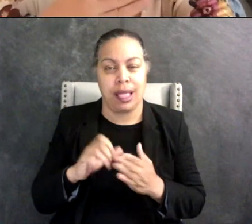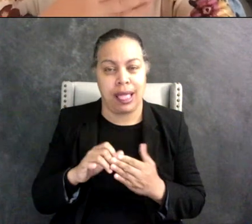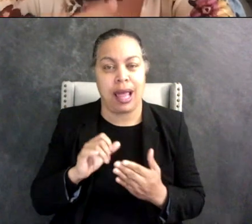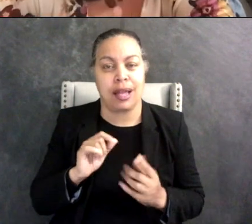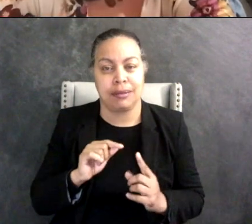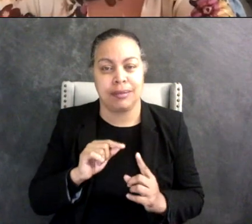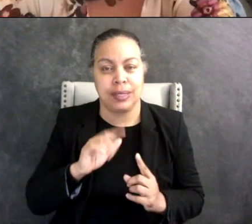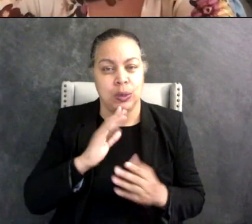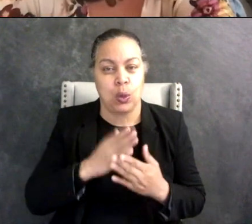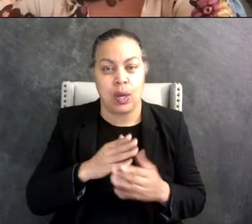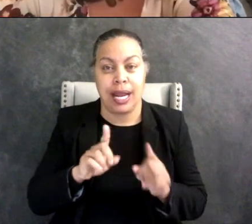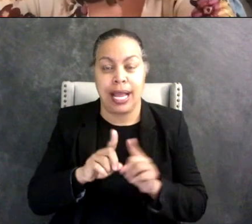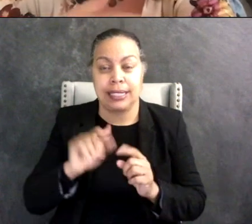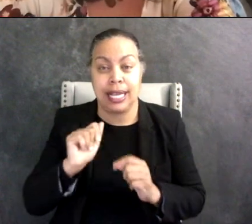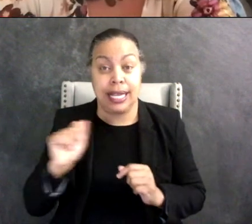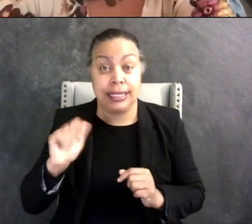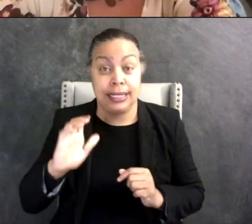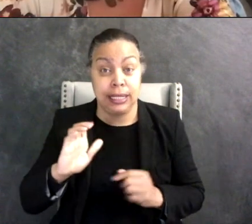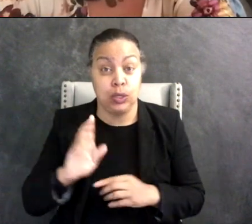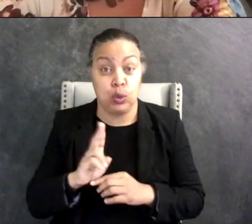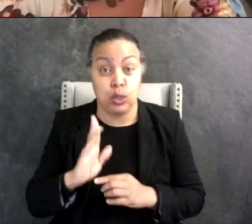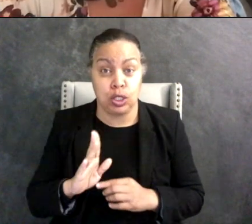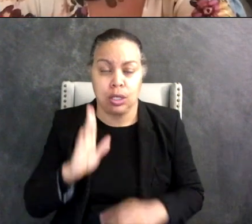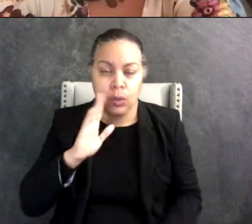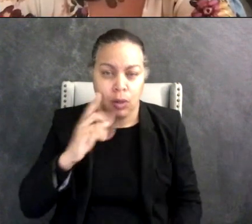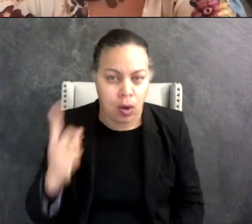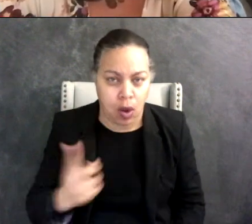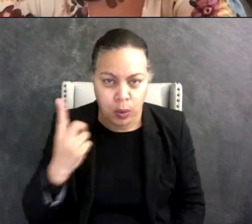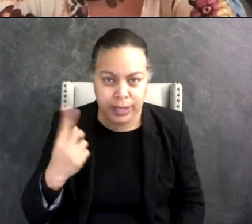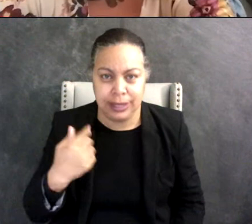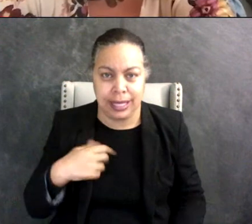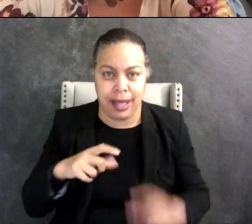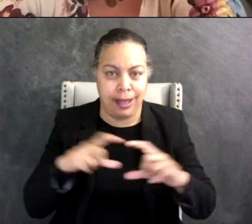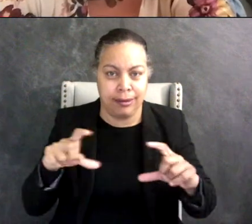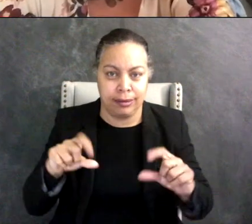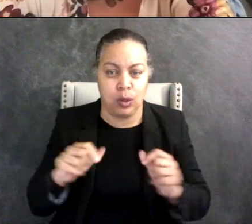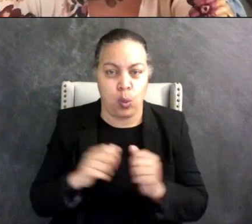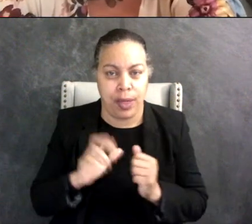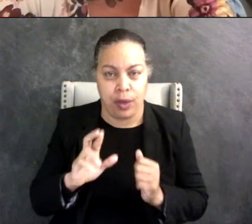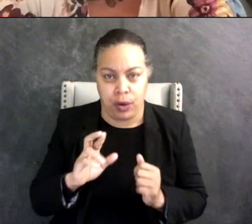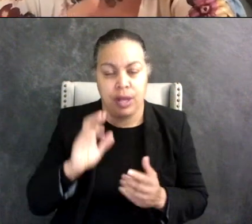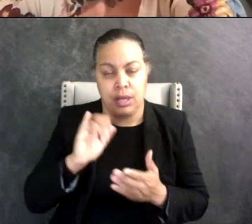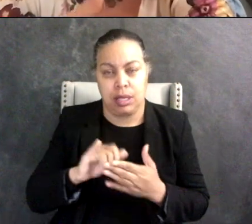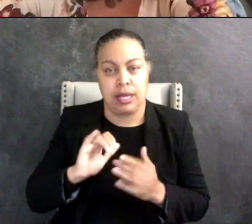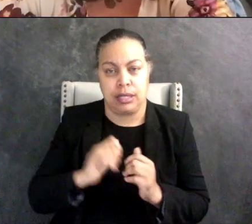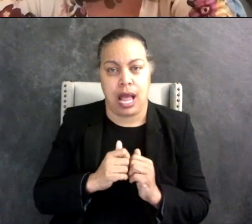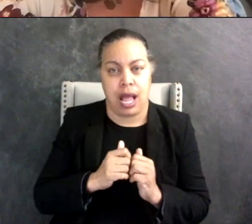as an AAC user always has a screen with her because that's her you know form of